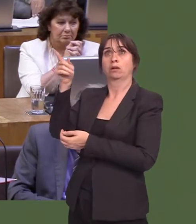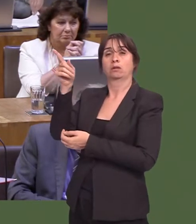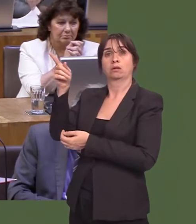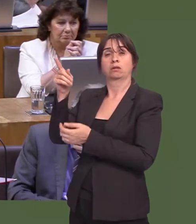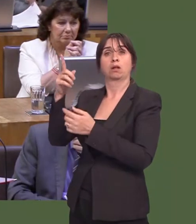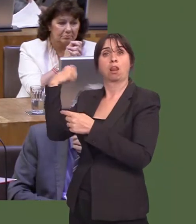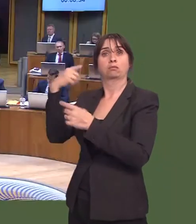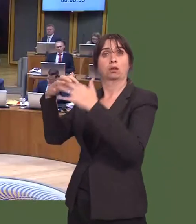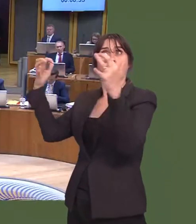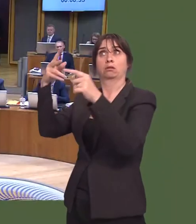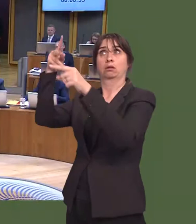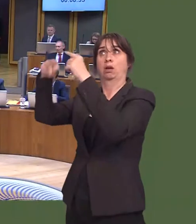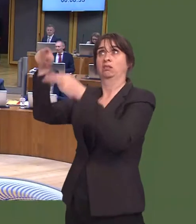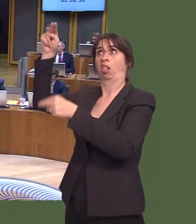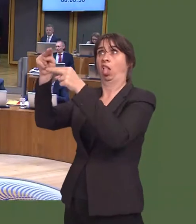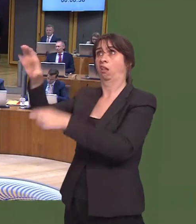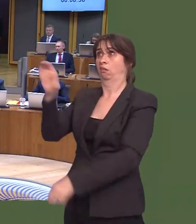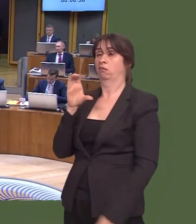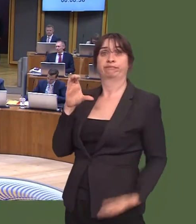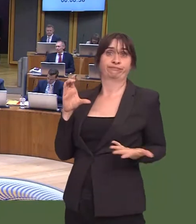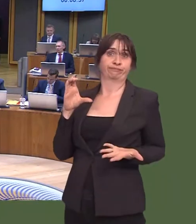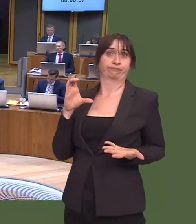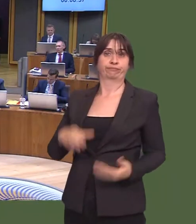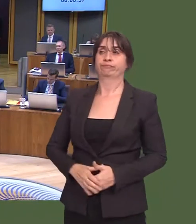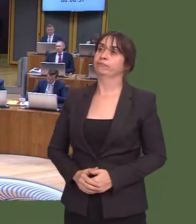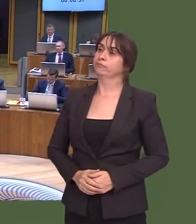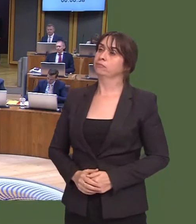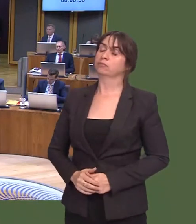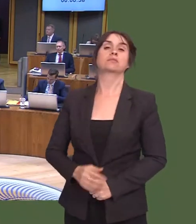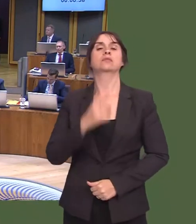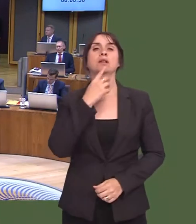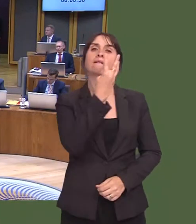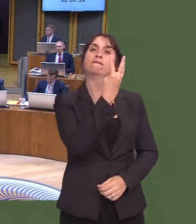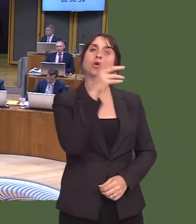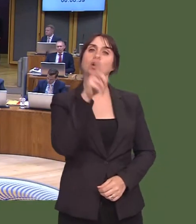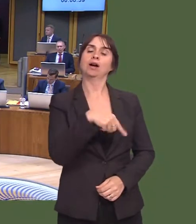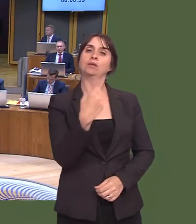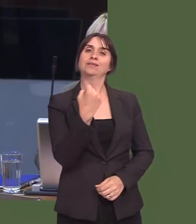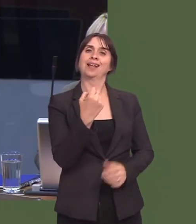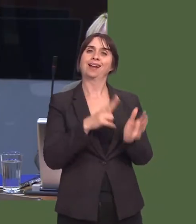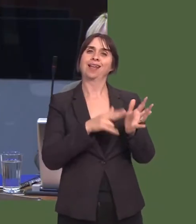Leanne Wood: On Friday, it was announced that four of the 10 NHS organisations have failed